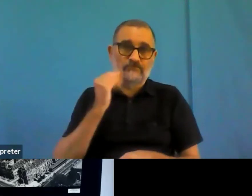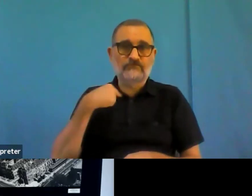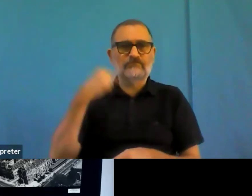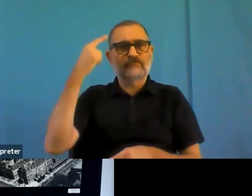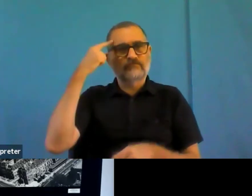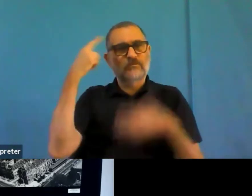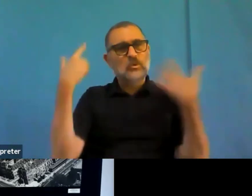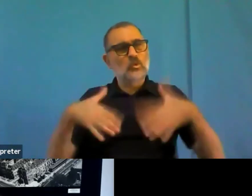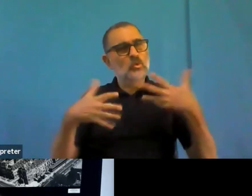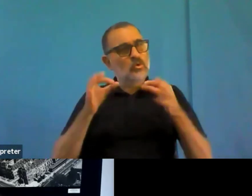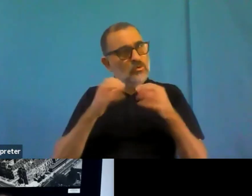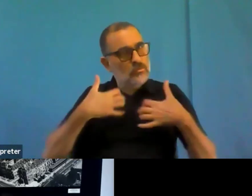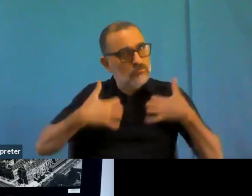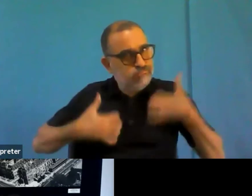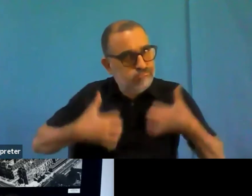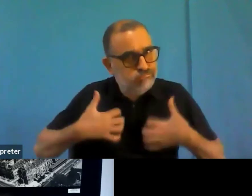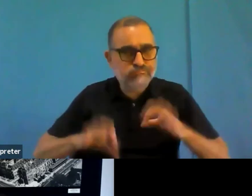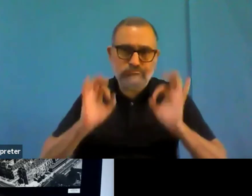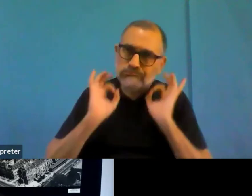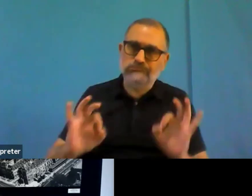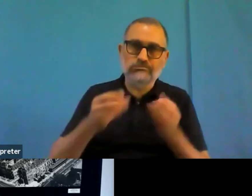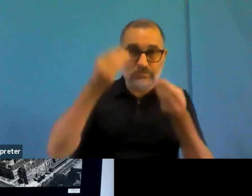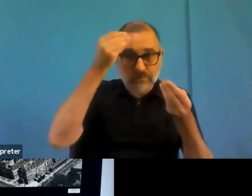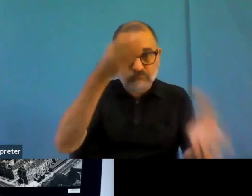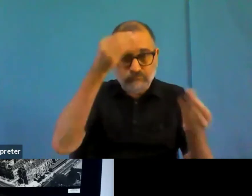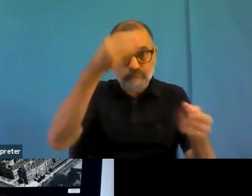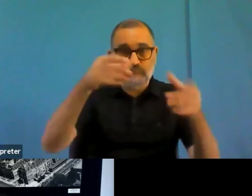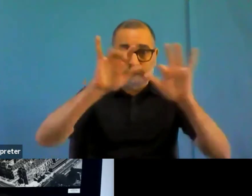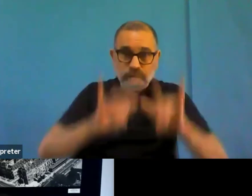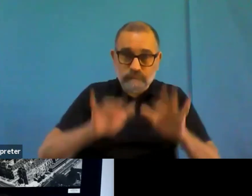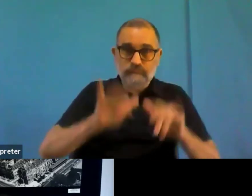had problems perhaps. And this is also one reason going back to what I was harping on about in the survey